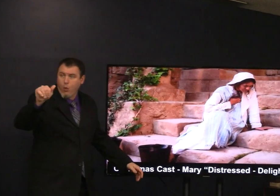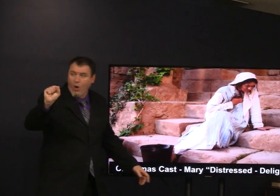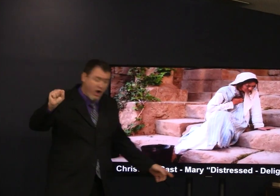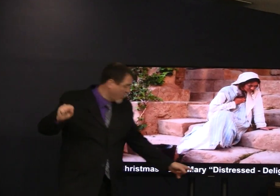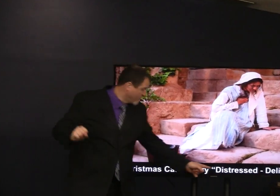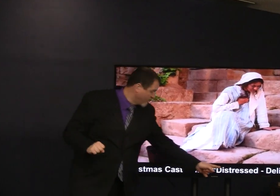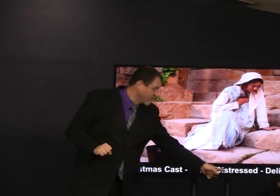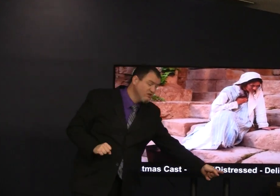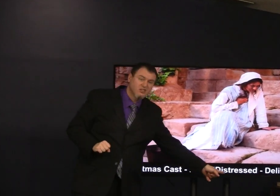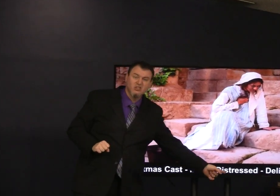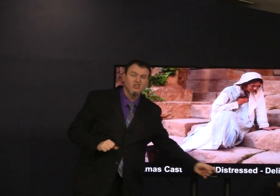we looked at Mary